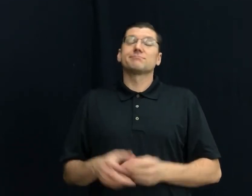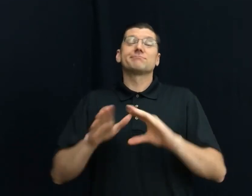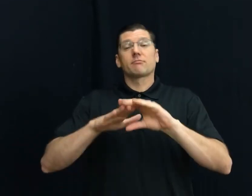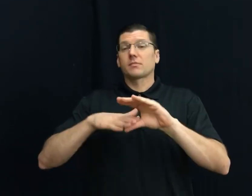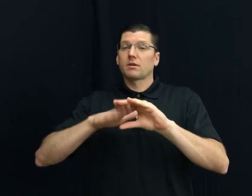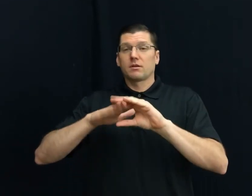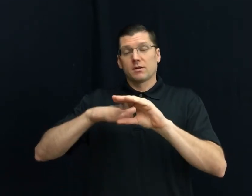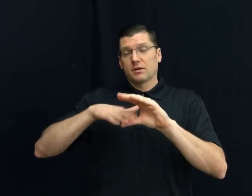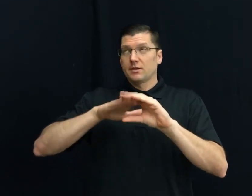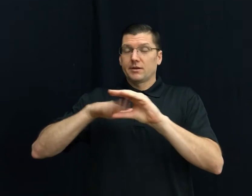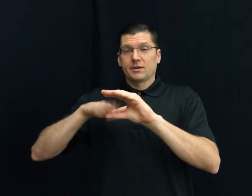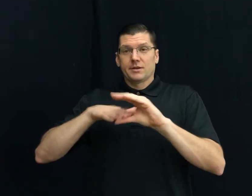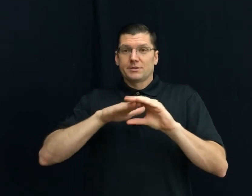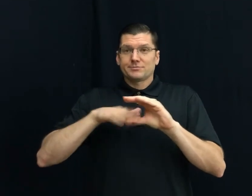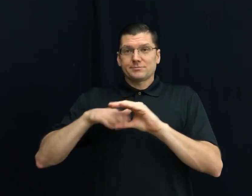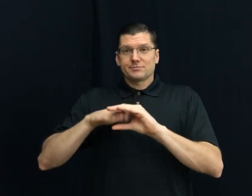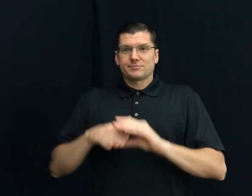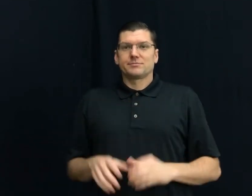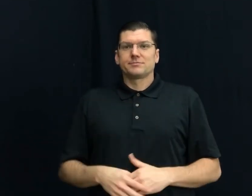44) TALKATIVE / MOTORTALK